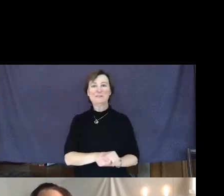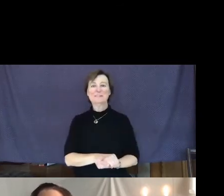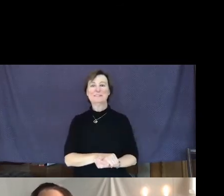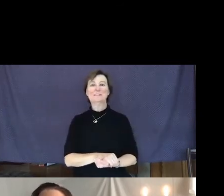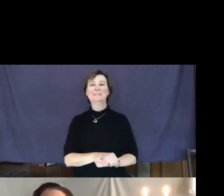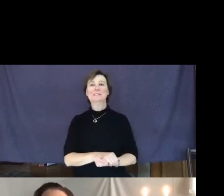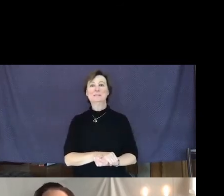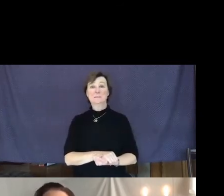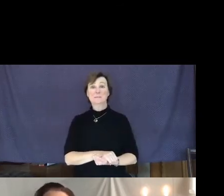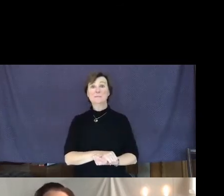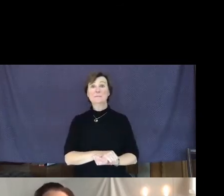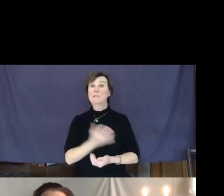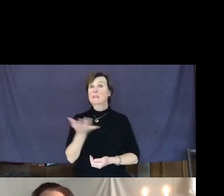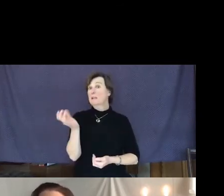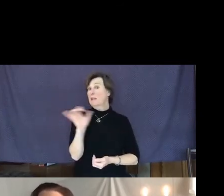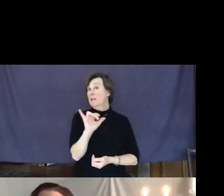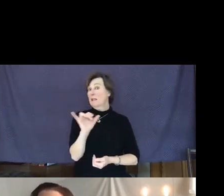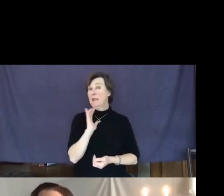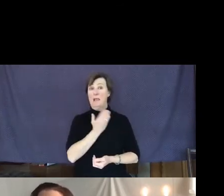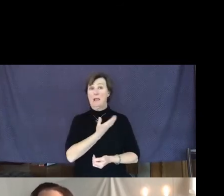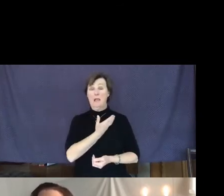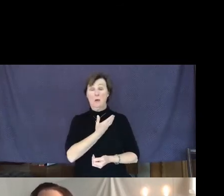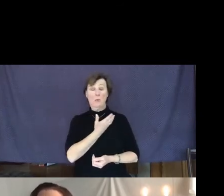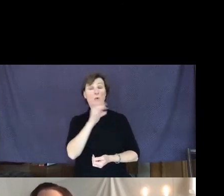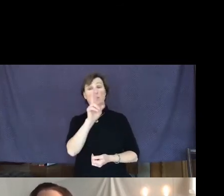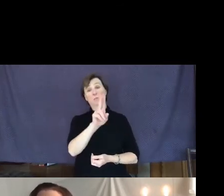Much like our own UU principles of inherent worth